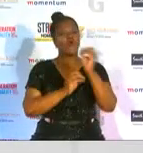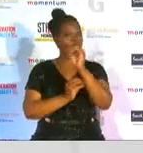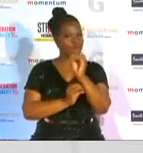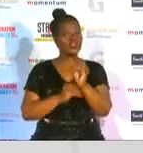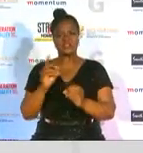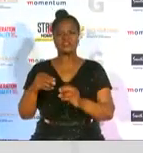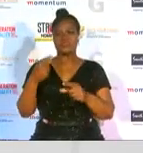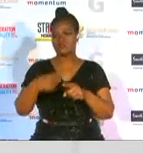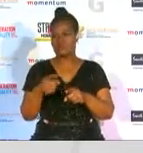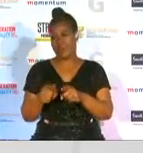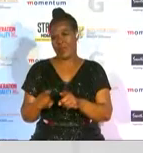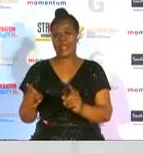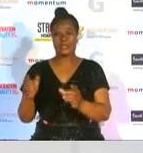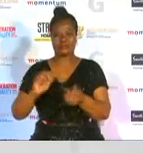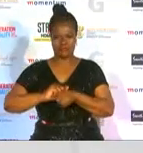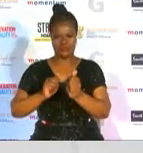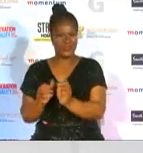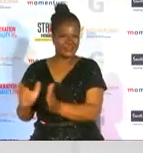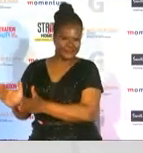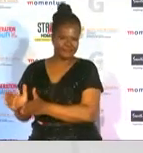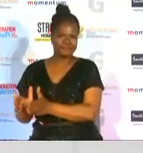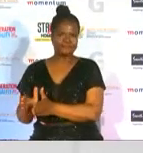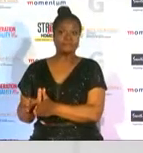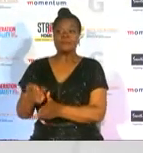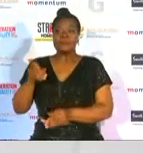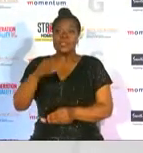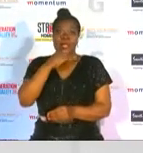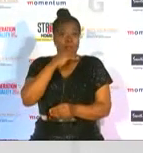if this gender bias is not addressed it looks like a cycle